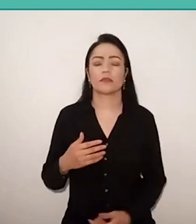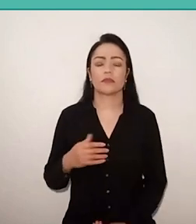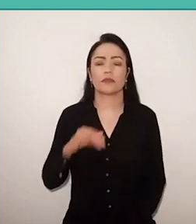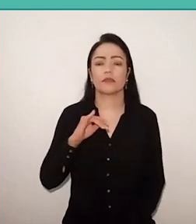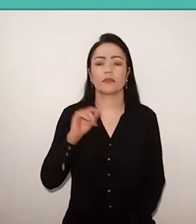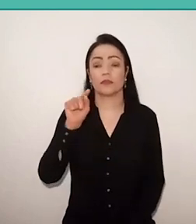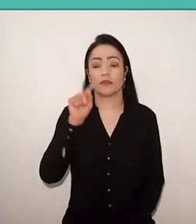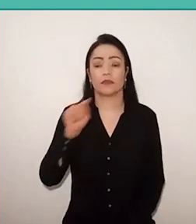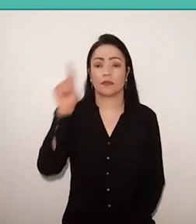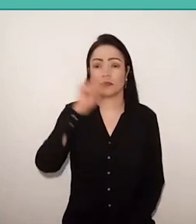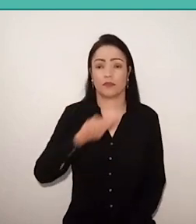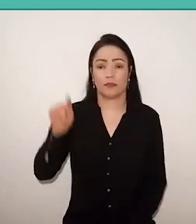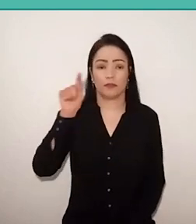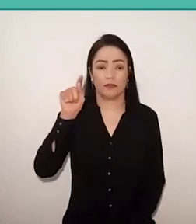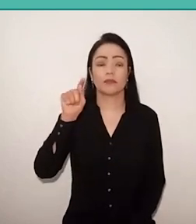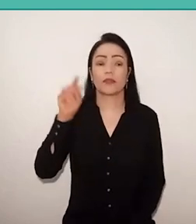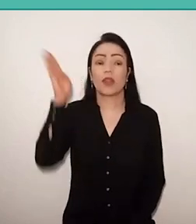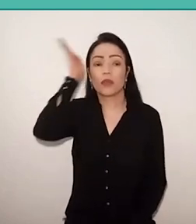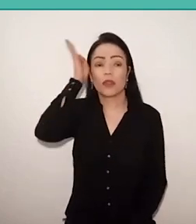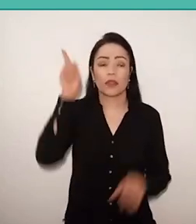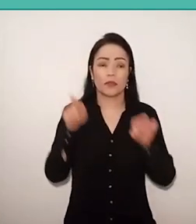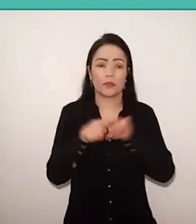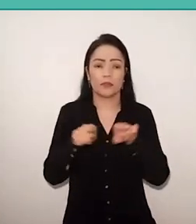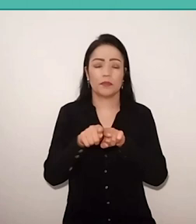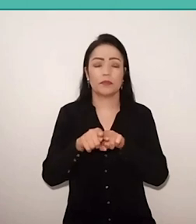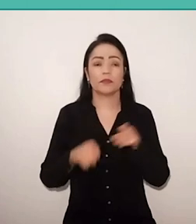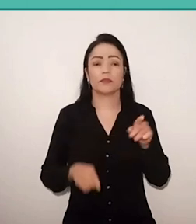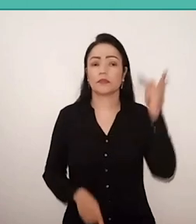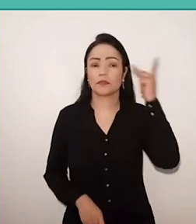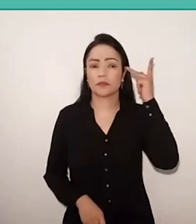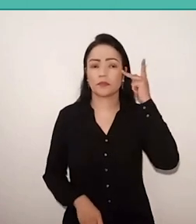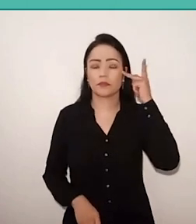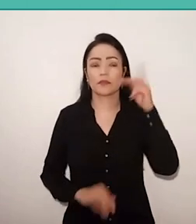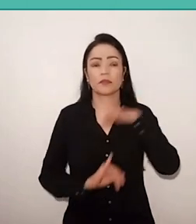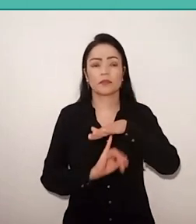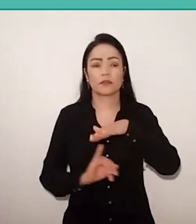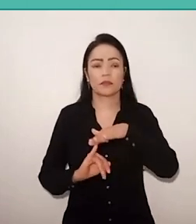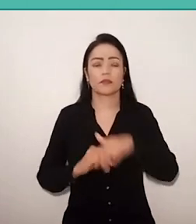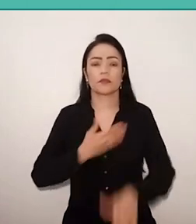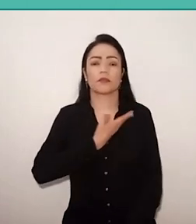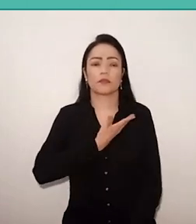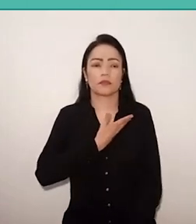to Sesc, especially to Sesc São Paulo, and to partner institutions, such as Emília Institute, CEDAC,